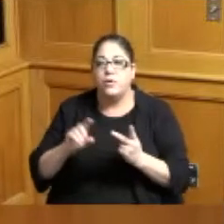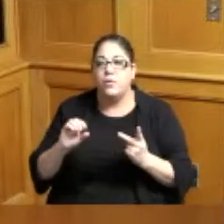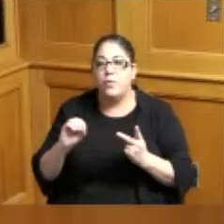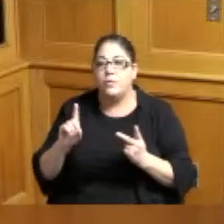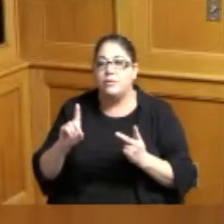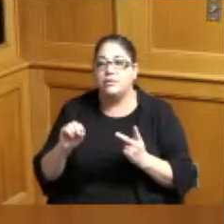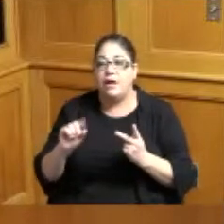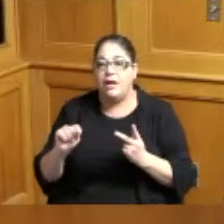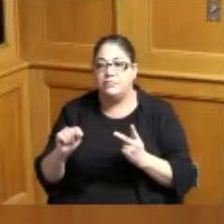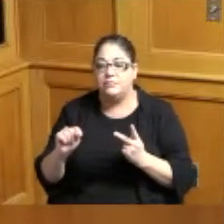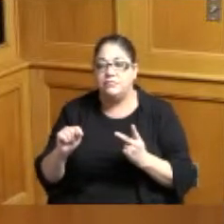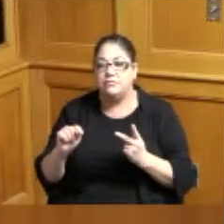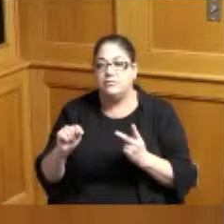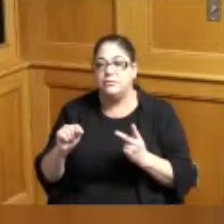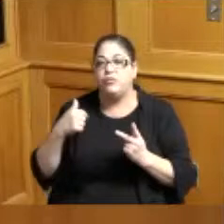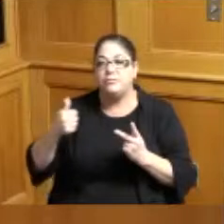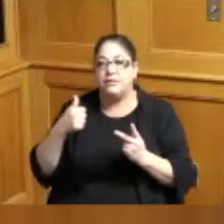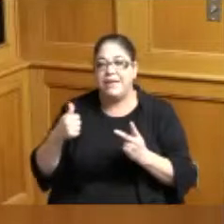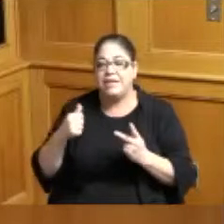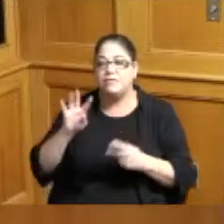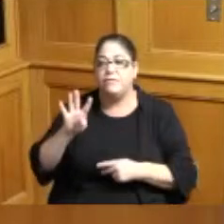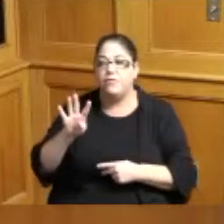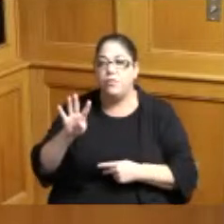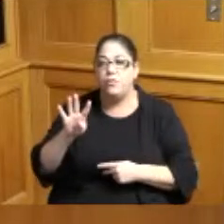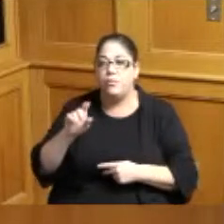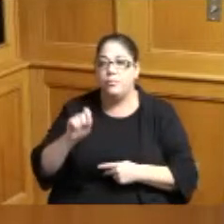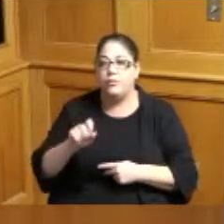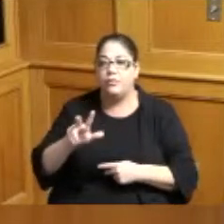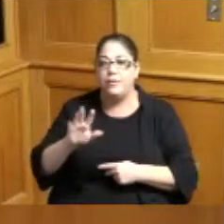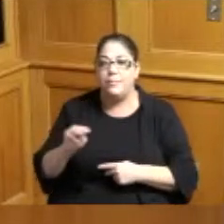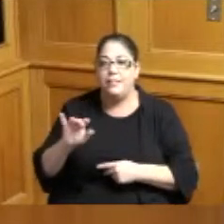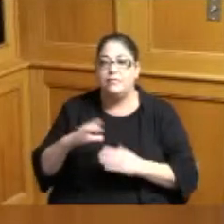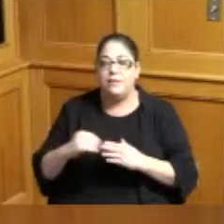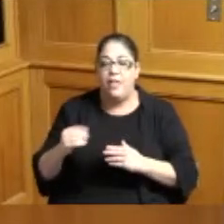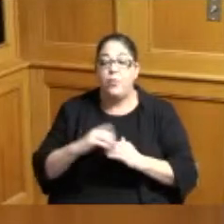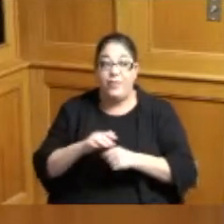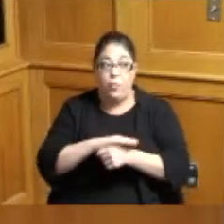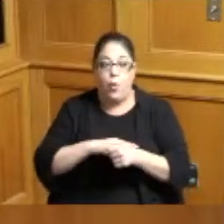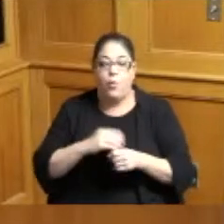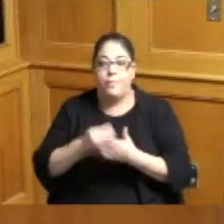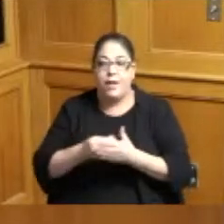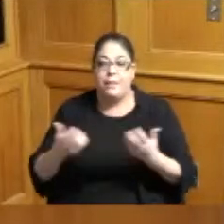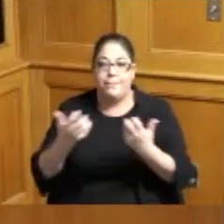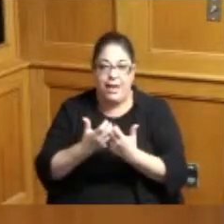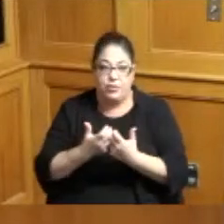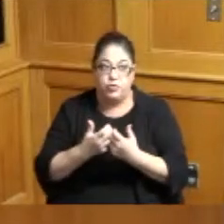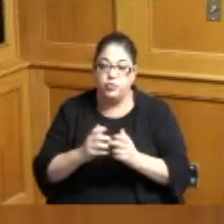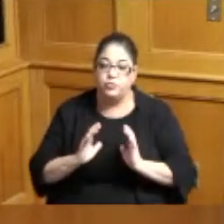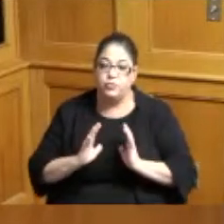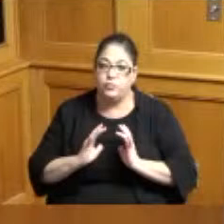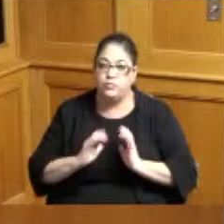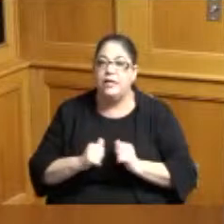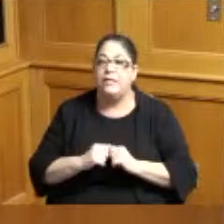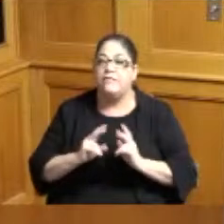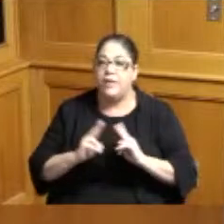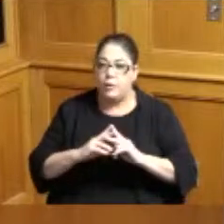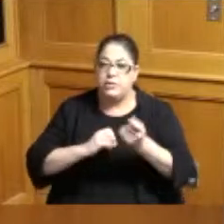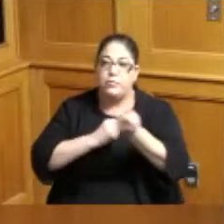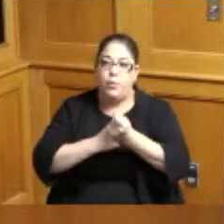it's a 4.4 million dollar Grant with a local match so they're very supportive of this system